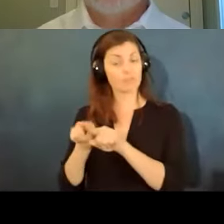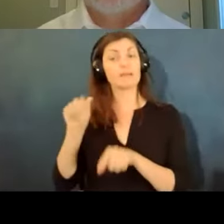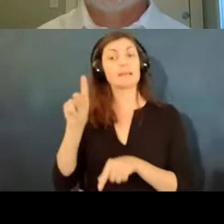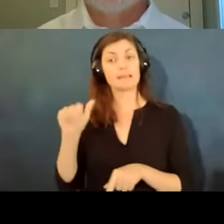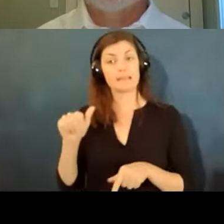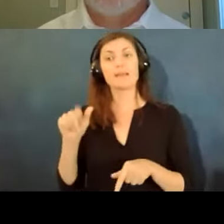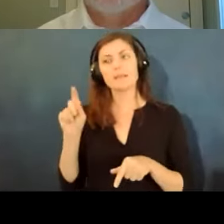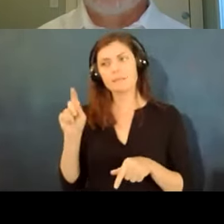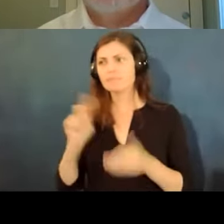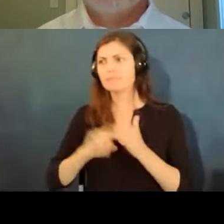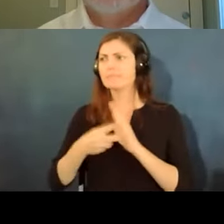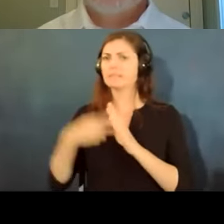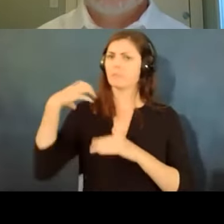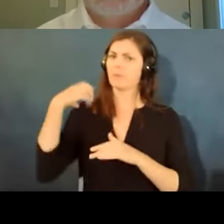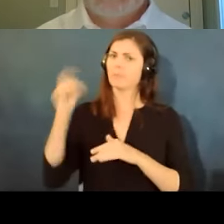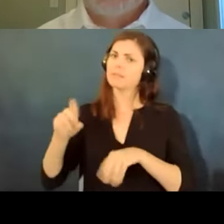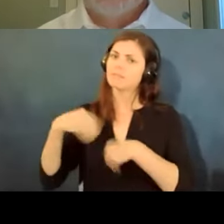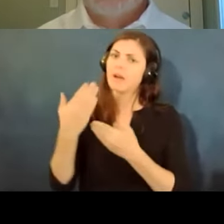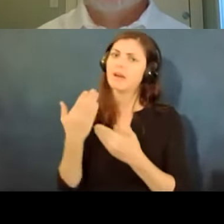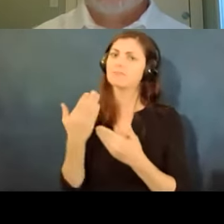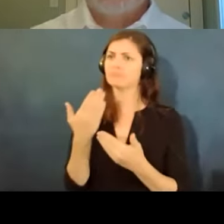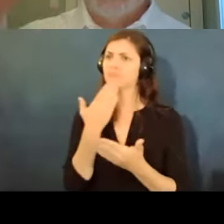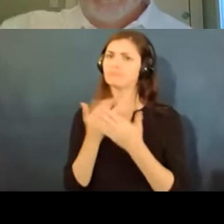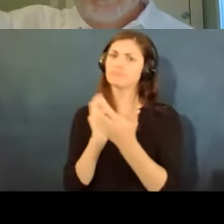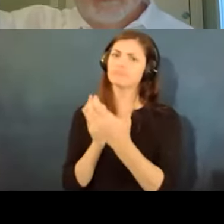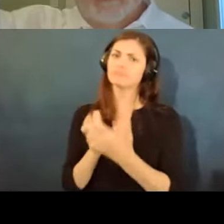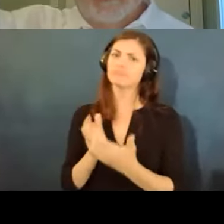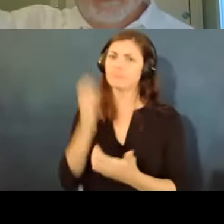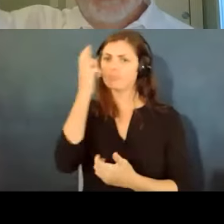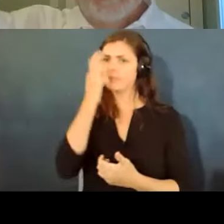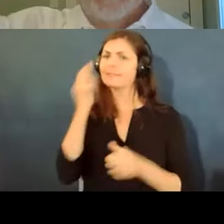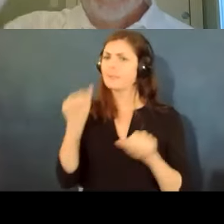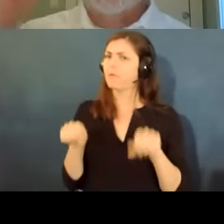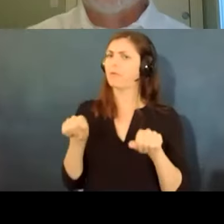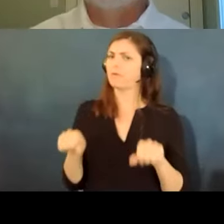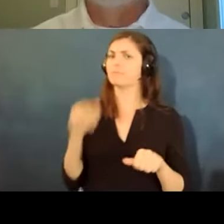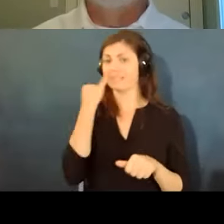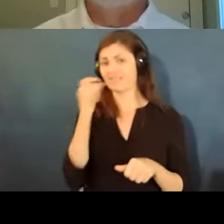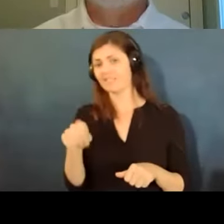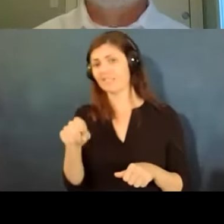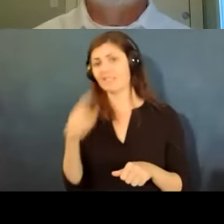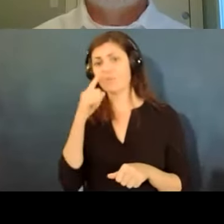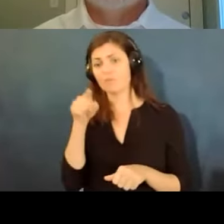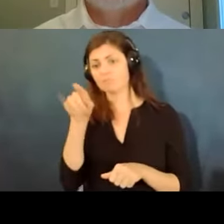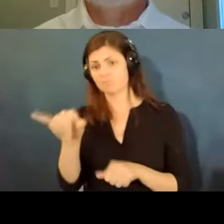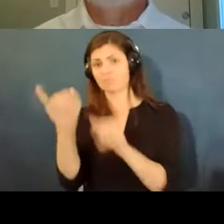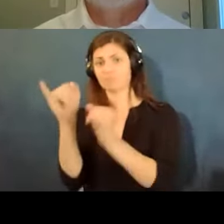workplace accommodation if it's necessary because of limitations caused by a disability uh so those